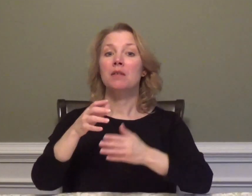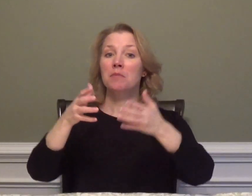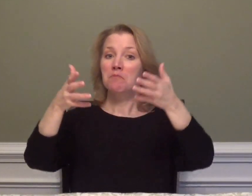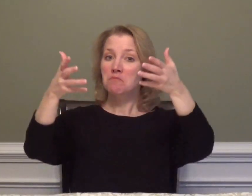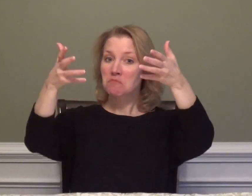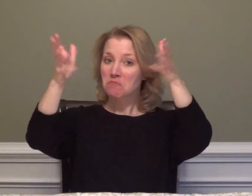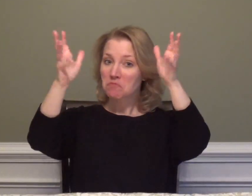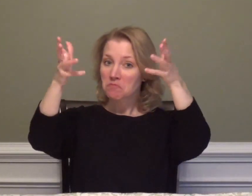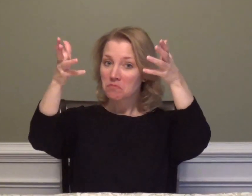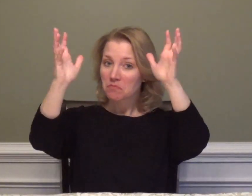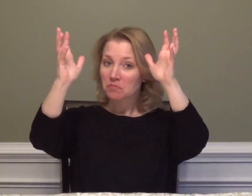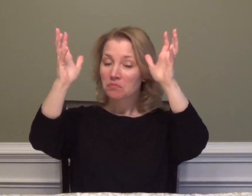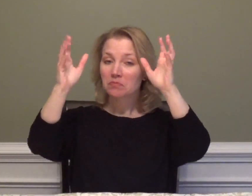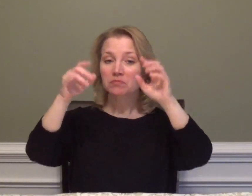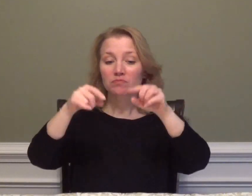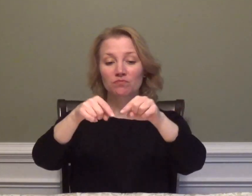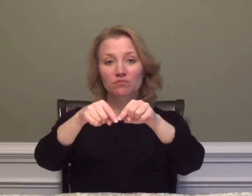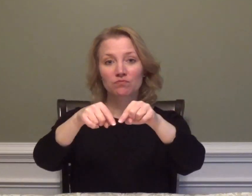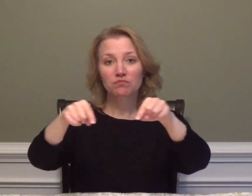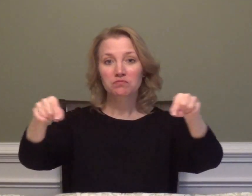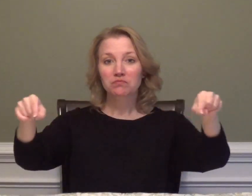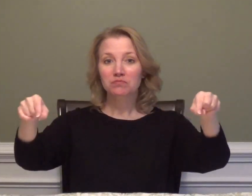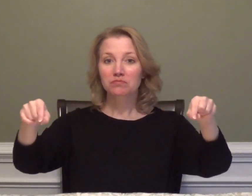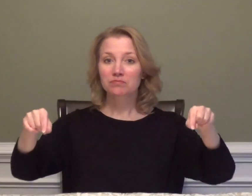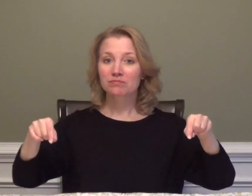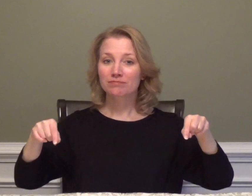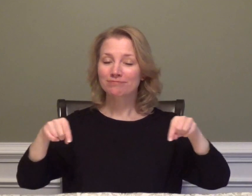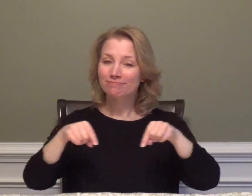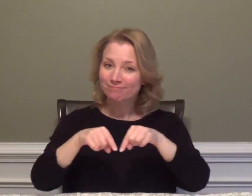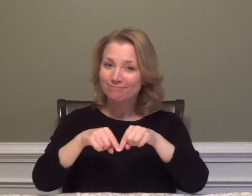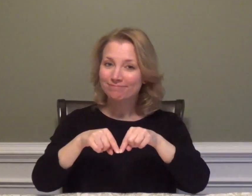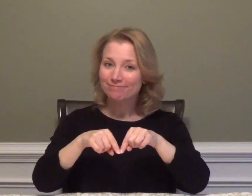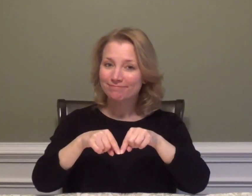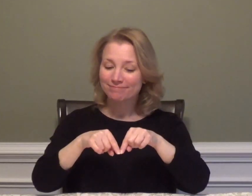BASKETBALL (2h)CL:1 "shape of court"